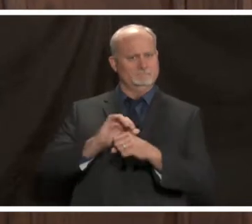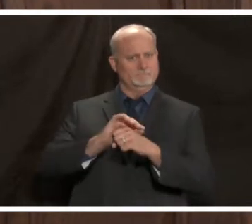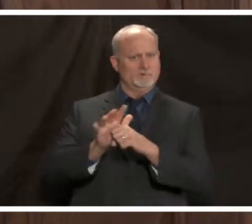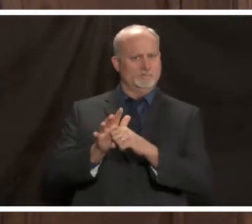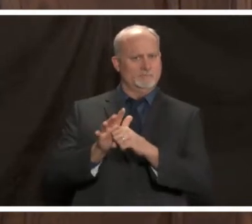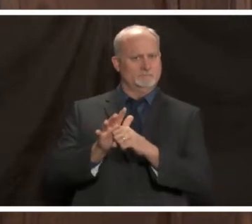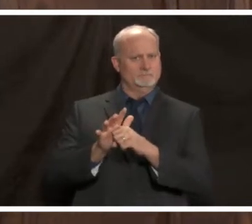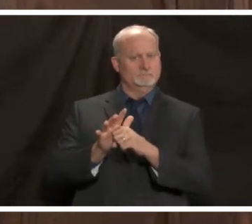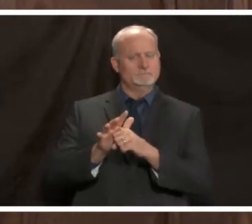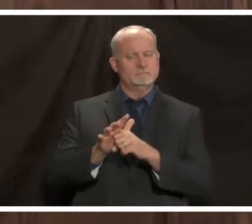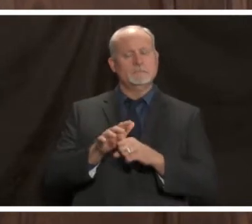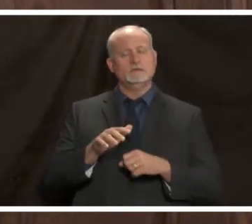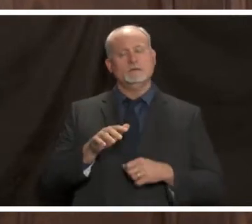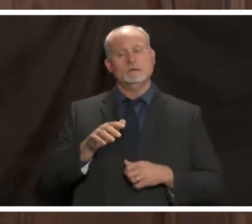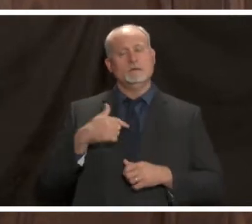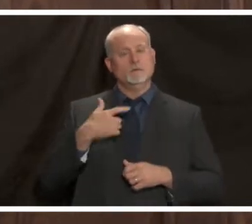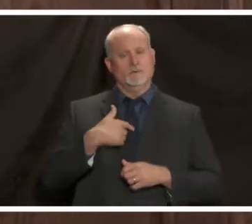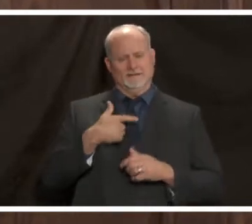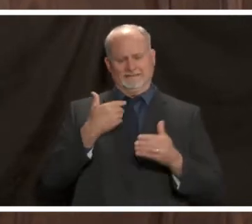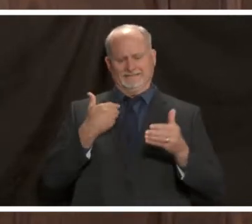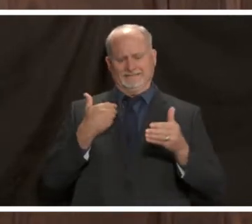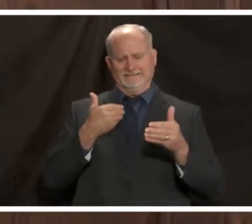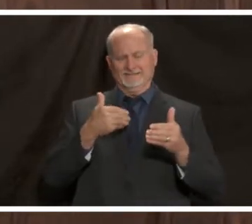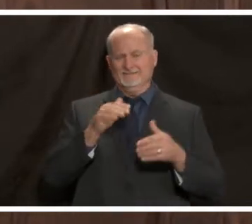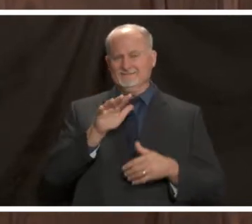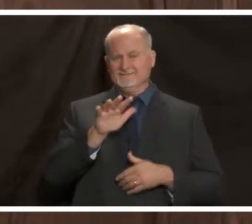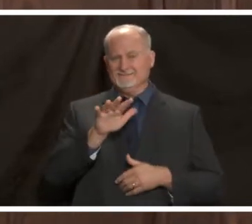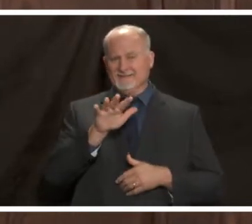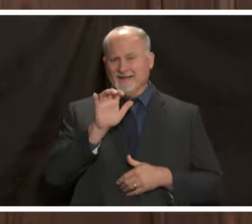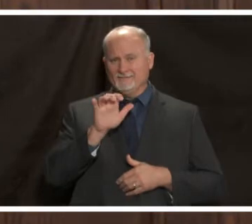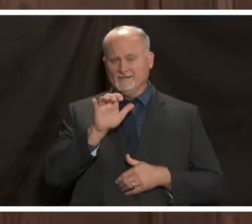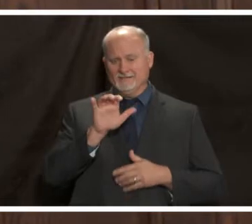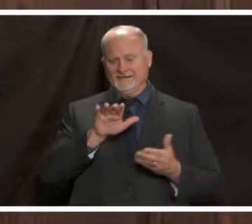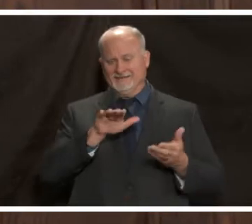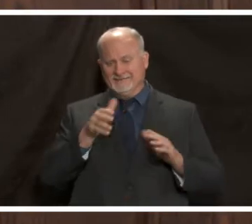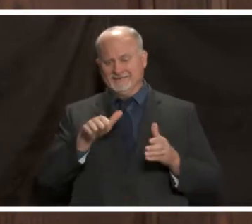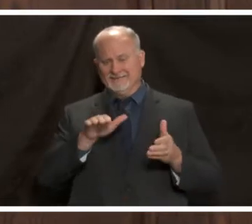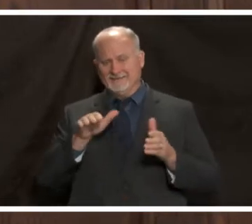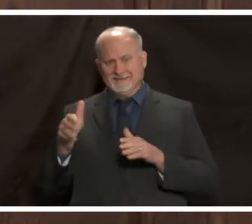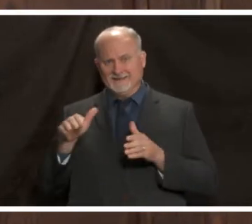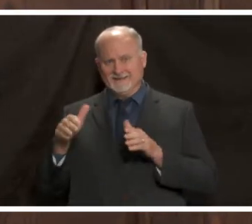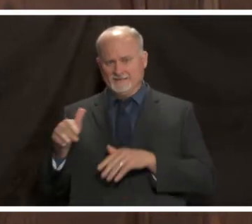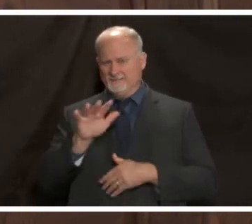and we're approaching 500 deaths and i just want people to take a minute and reflect